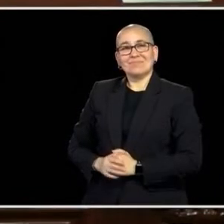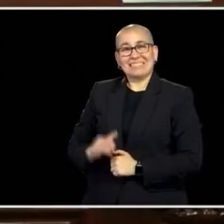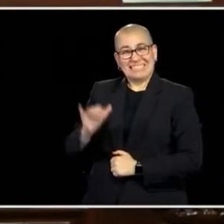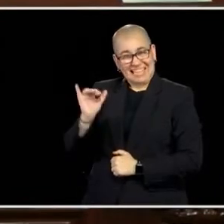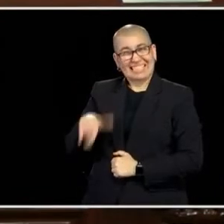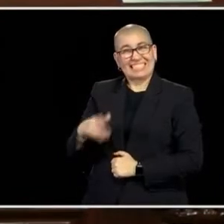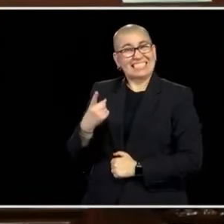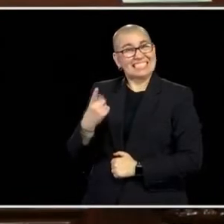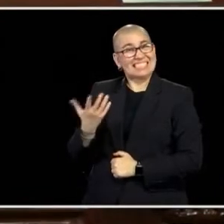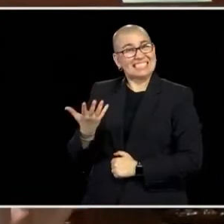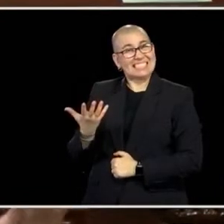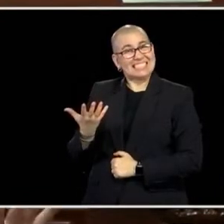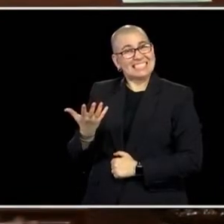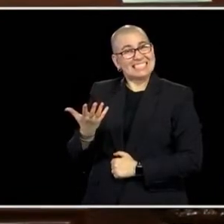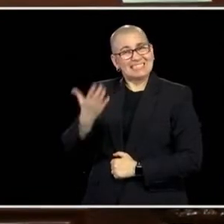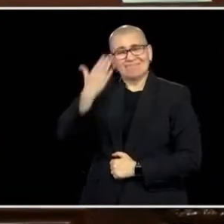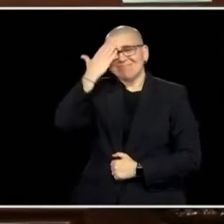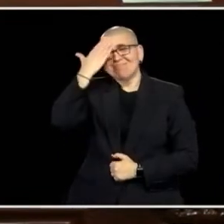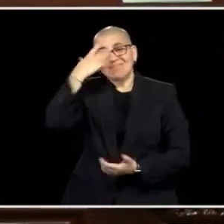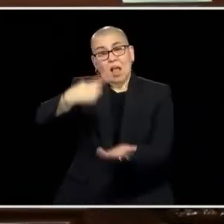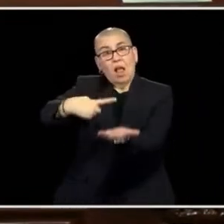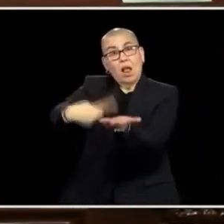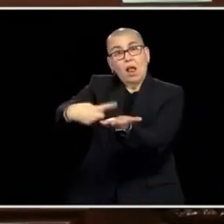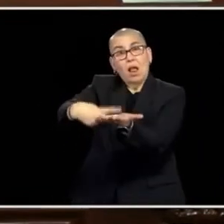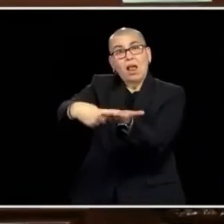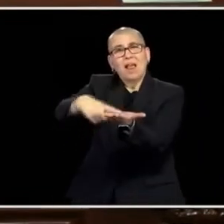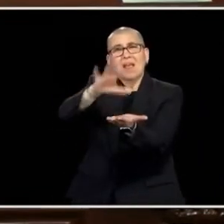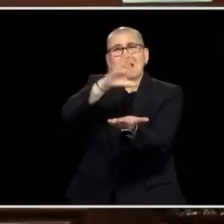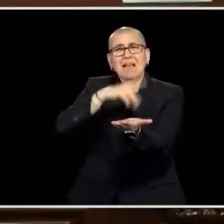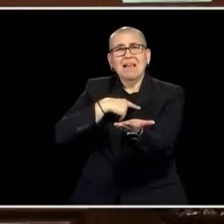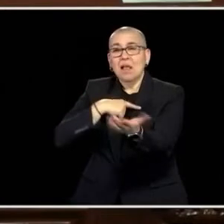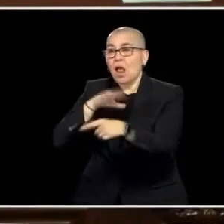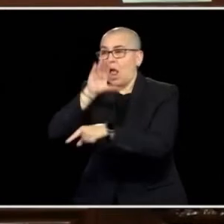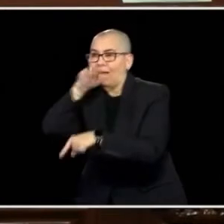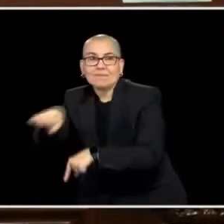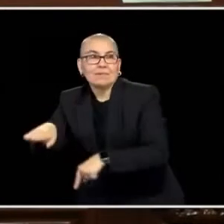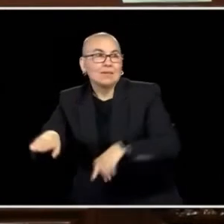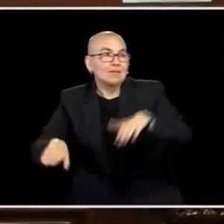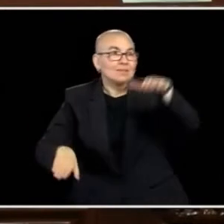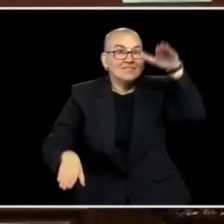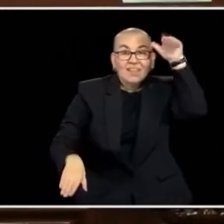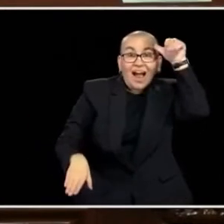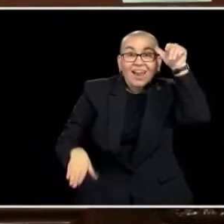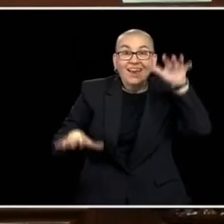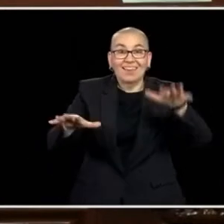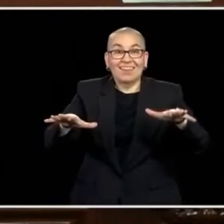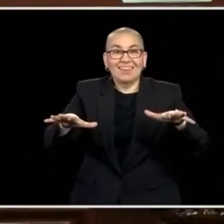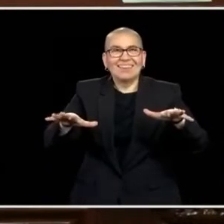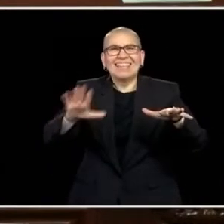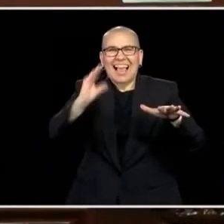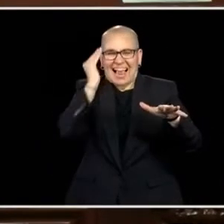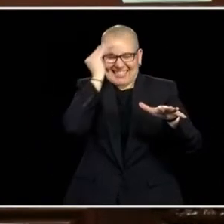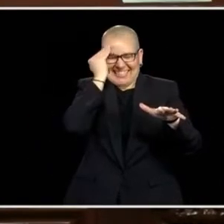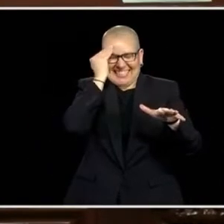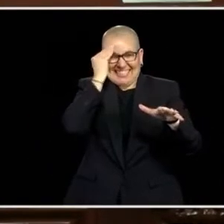AND IN THIS DEBATE, AND I WILL NAME IT, TOO, I SAID THERE IS AN ELEPHANT AND A DONKEY IN THE ROOM AND THERE'S